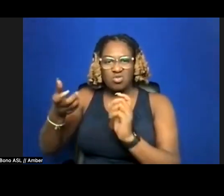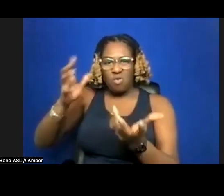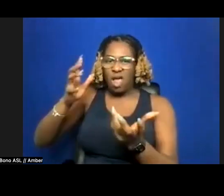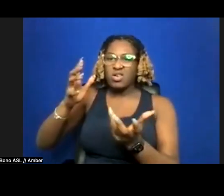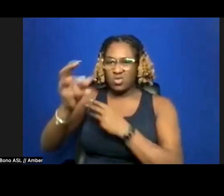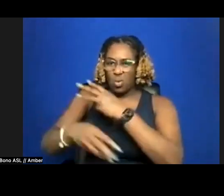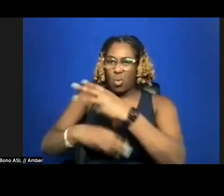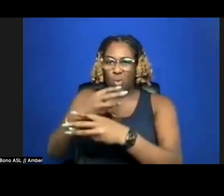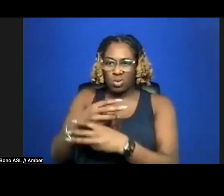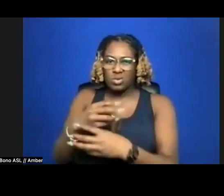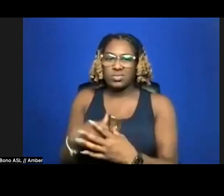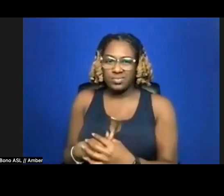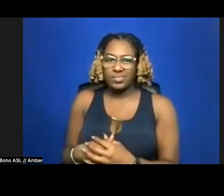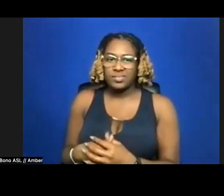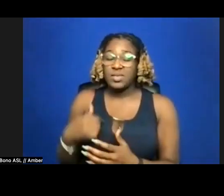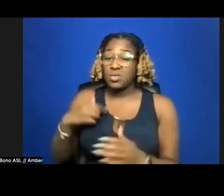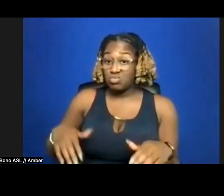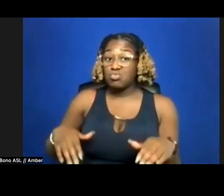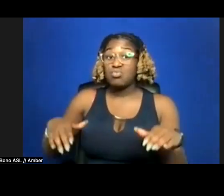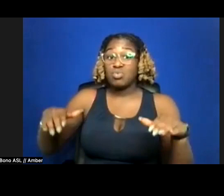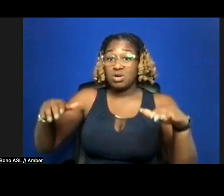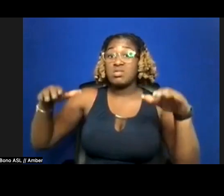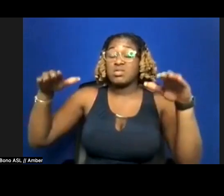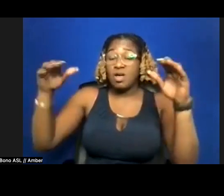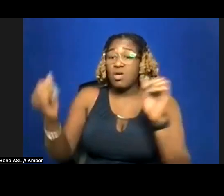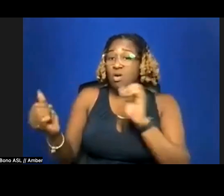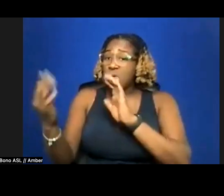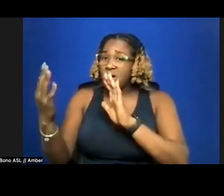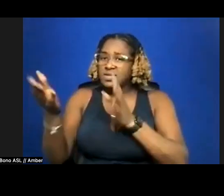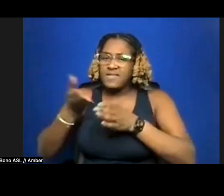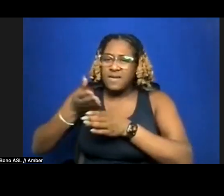i was raised in the way of field mice, low